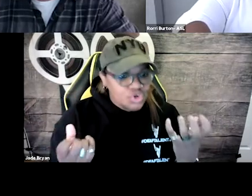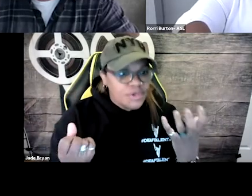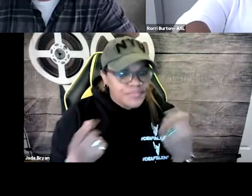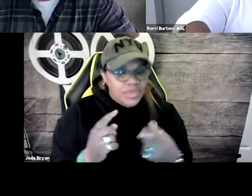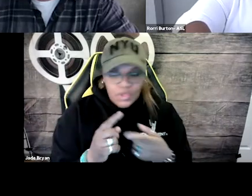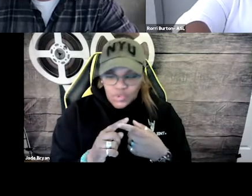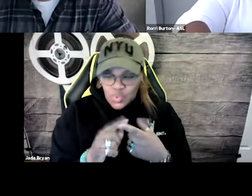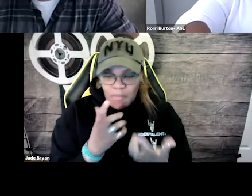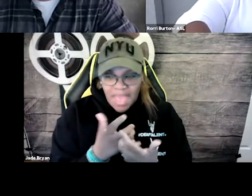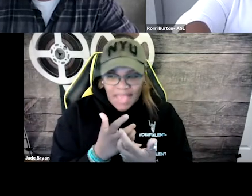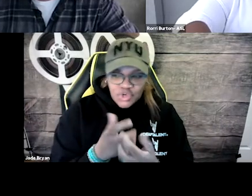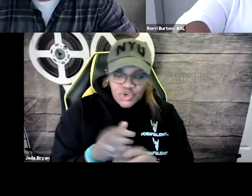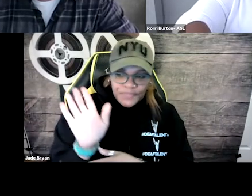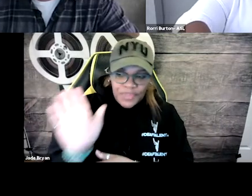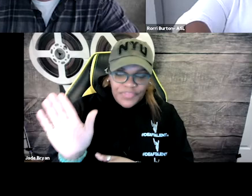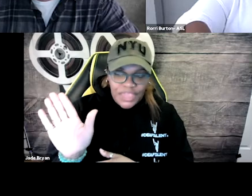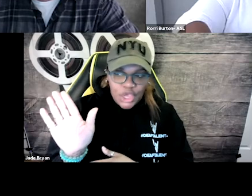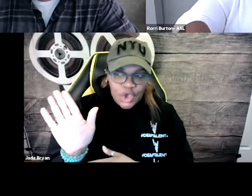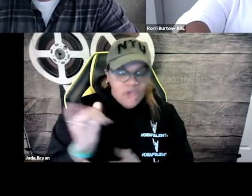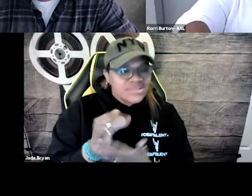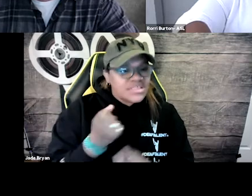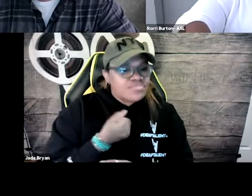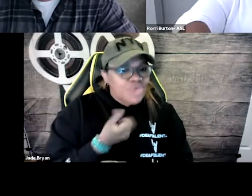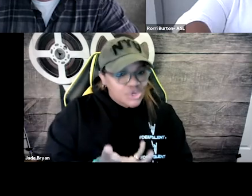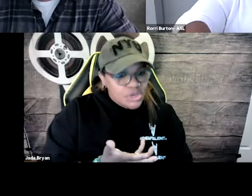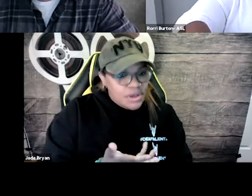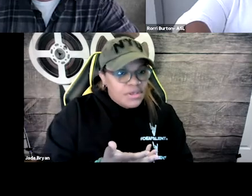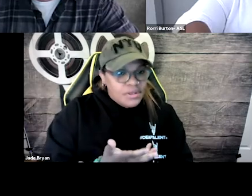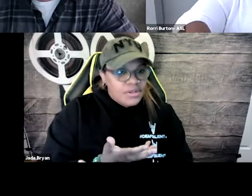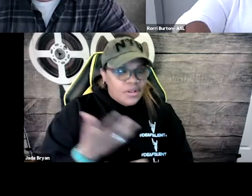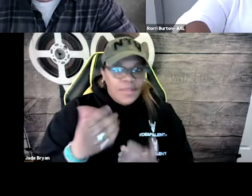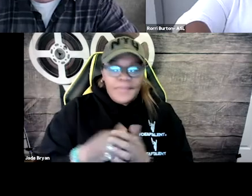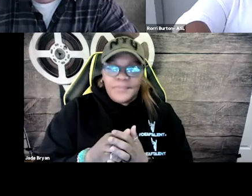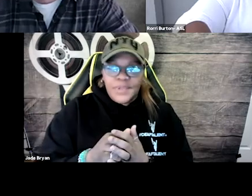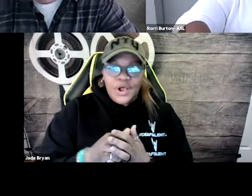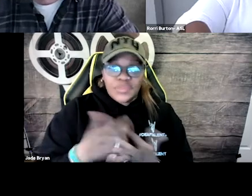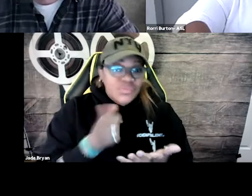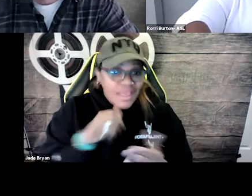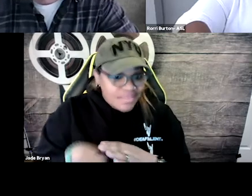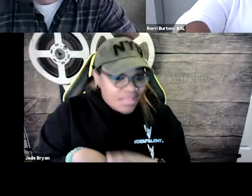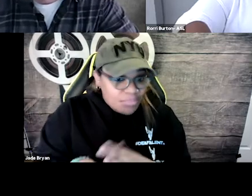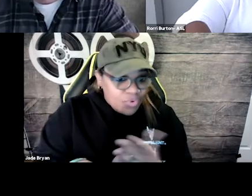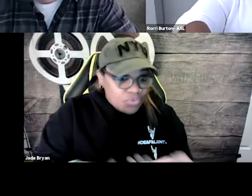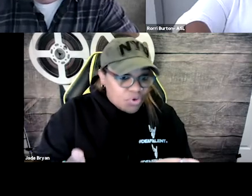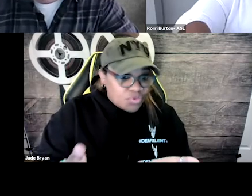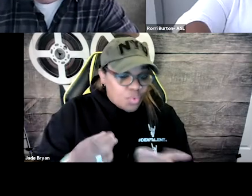to match the artist’s expression. Because if it's not accessible enough,